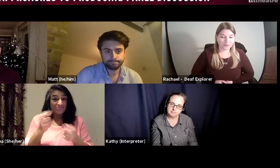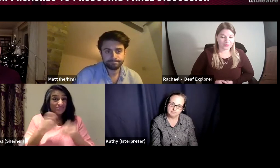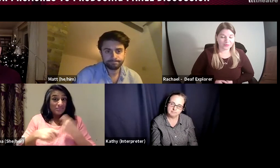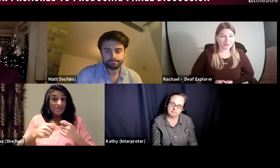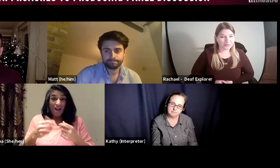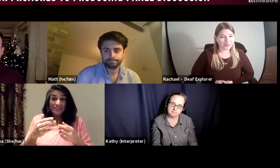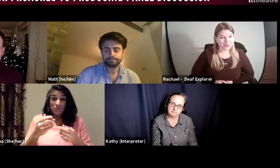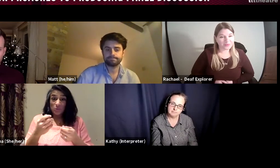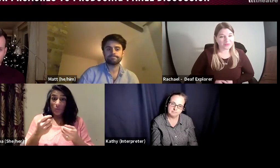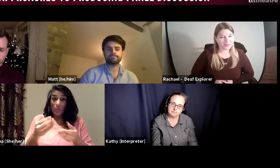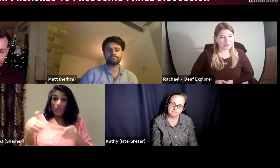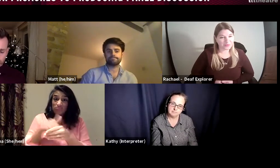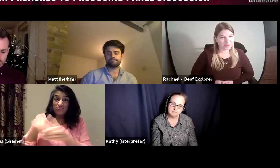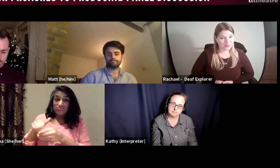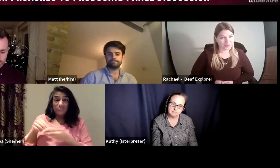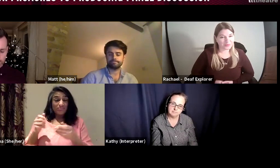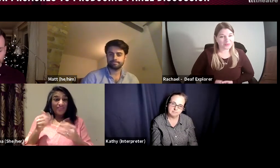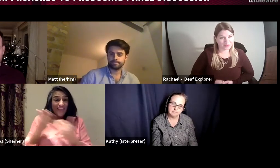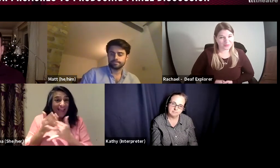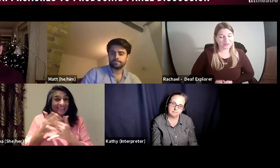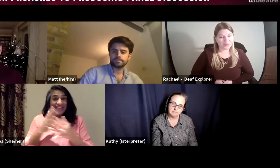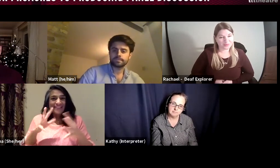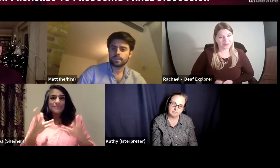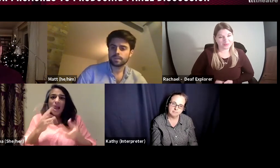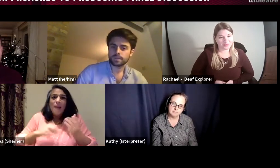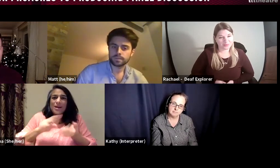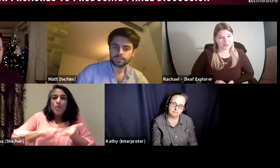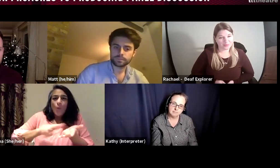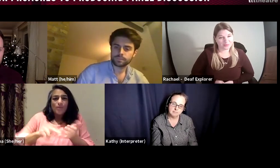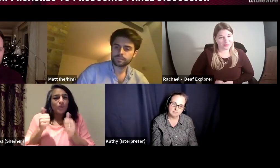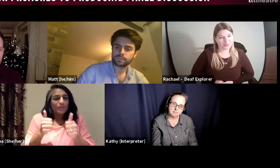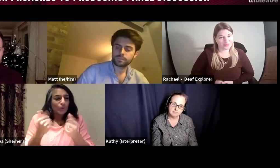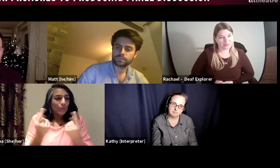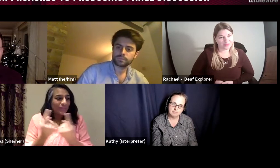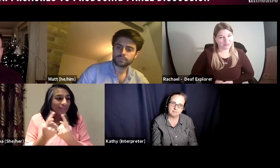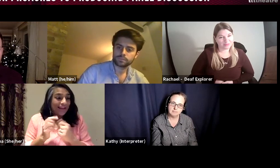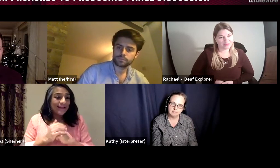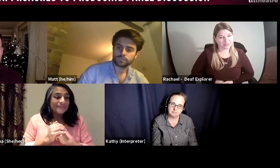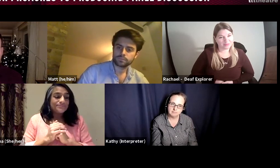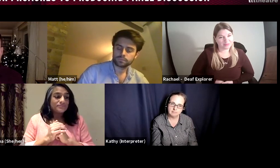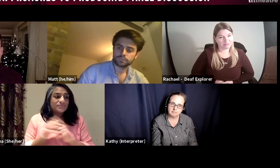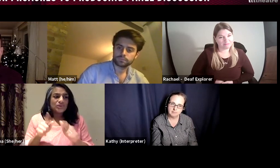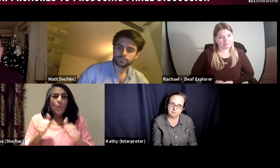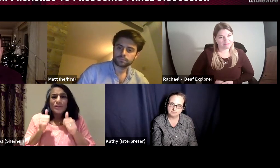I think generally companies are starting to consider access right at the beginning and